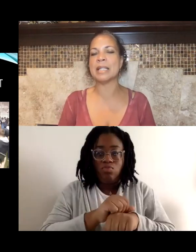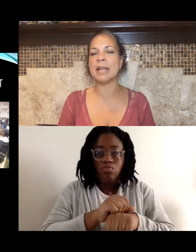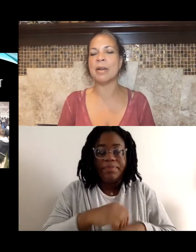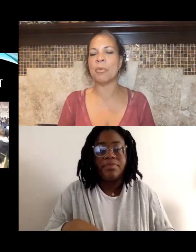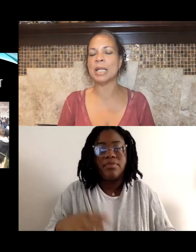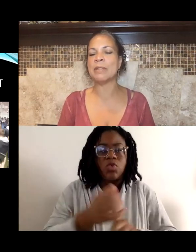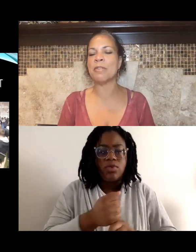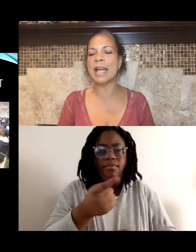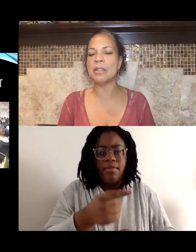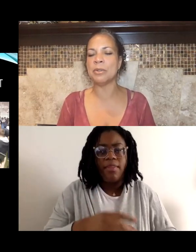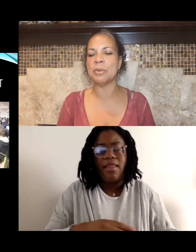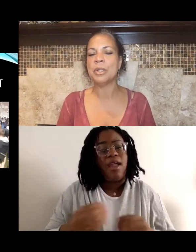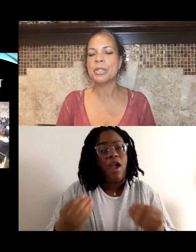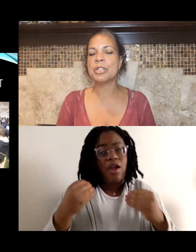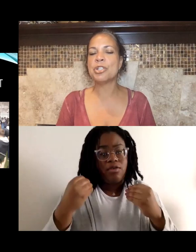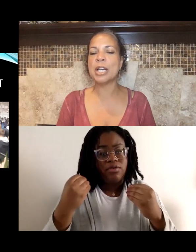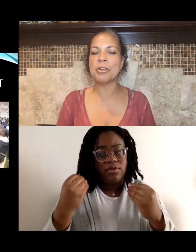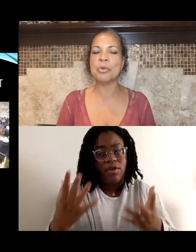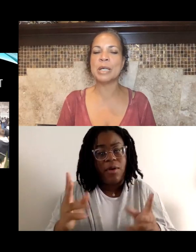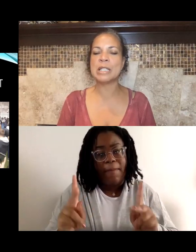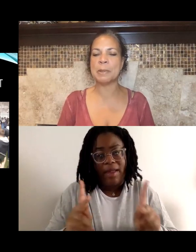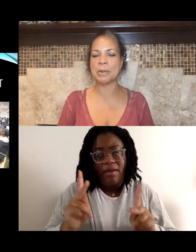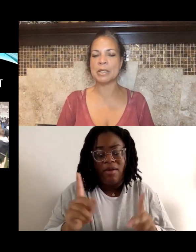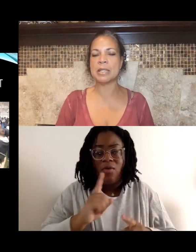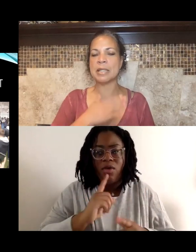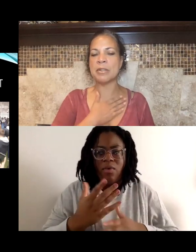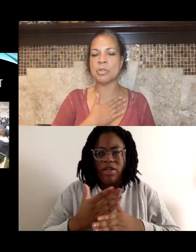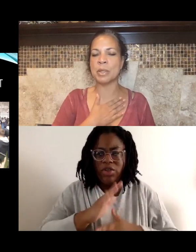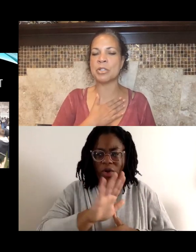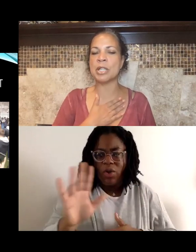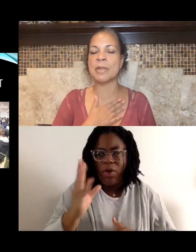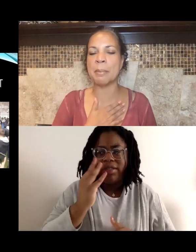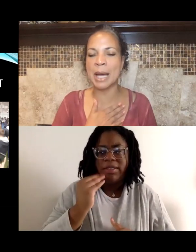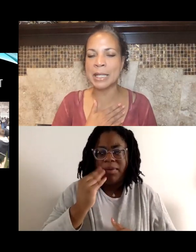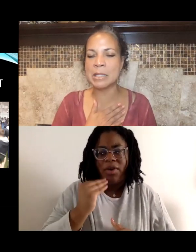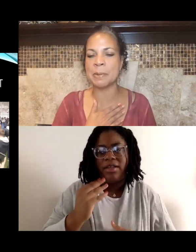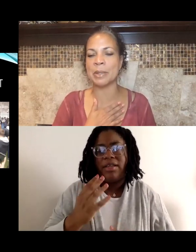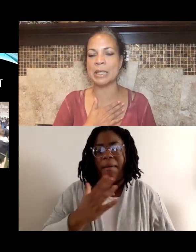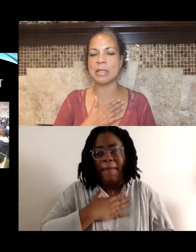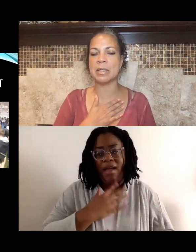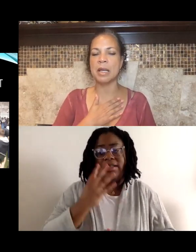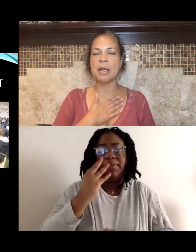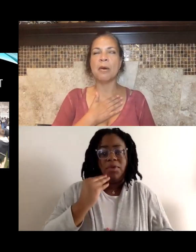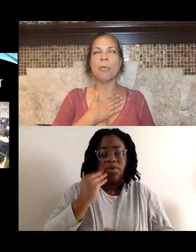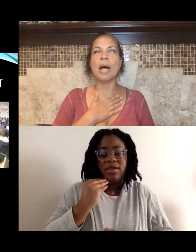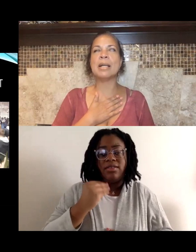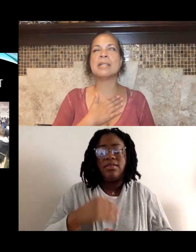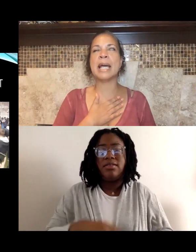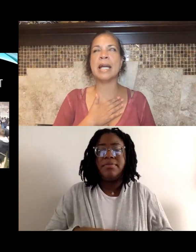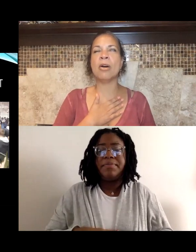and I wanna invite you to share your experiences. I just wanna share that my experience was that,